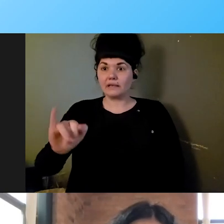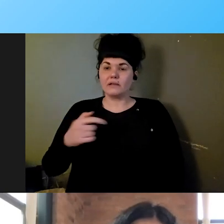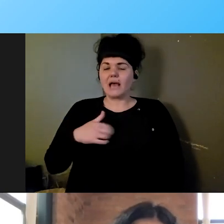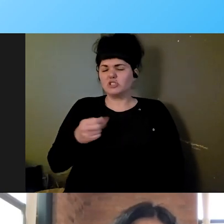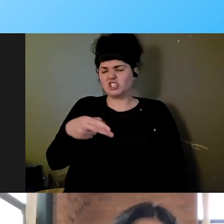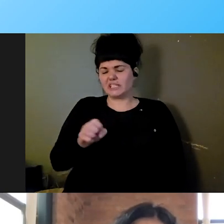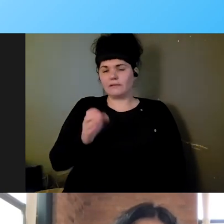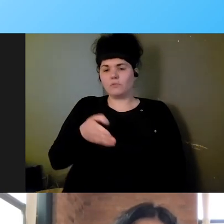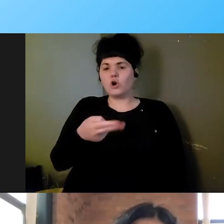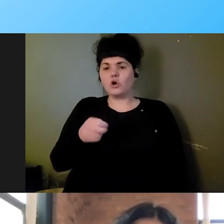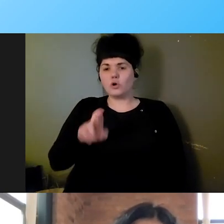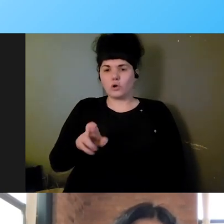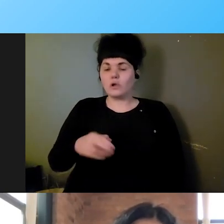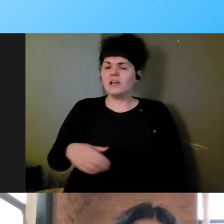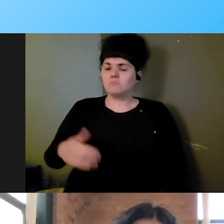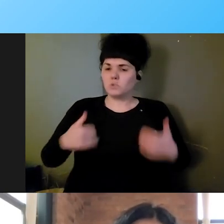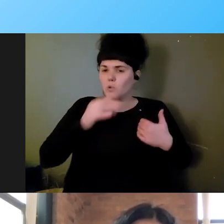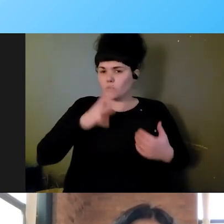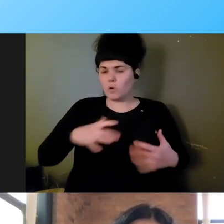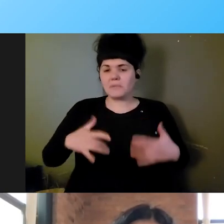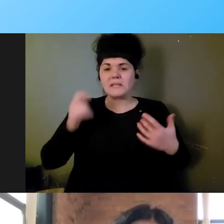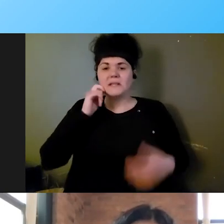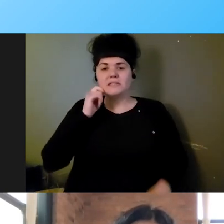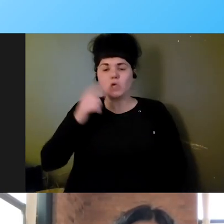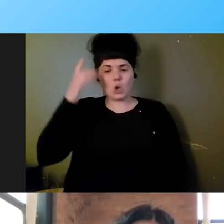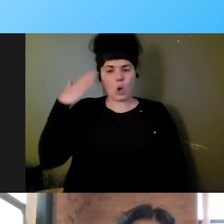Germán: Germán Parodi. Shaylin: I'm a white woman,